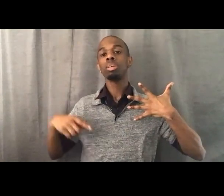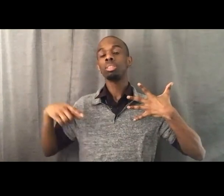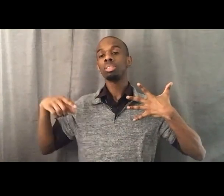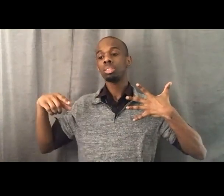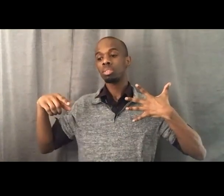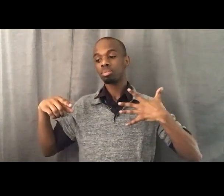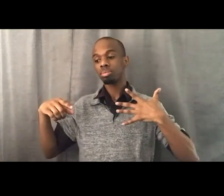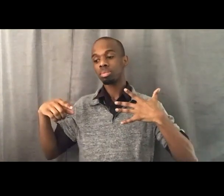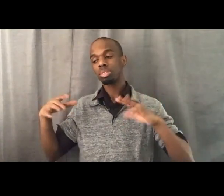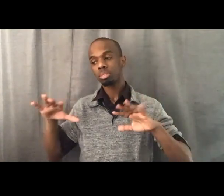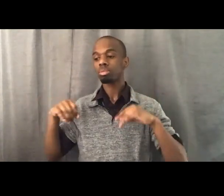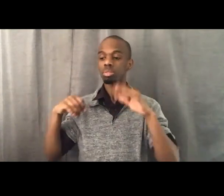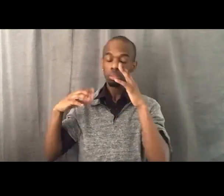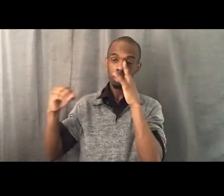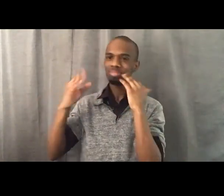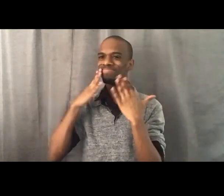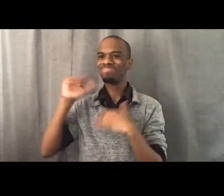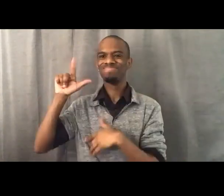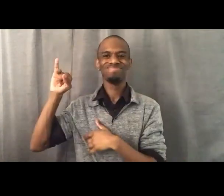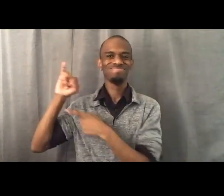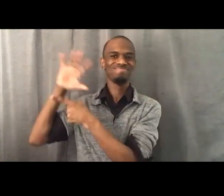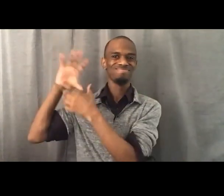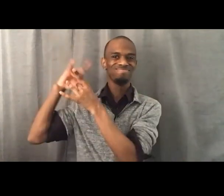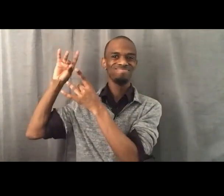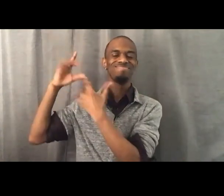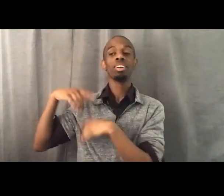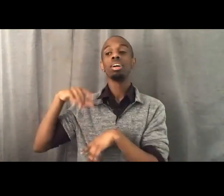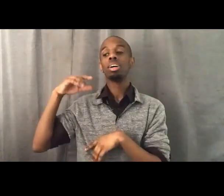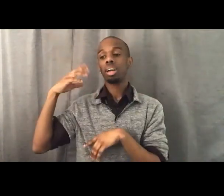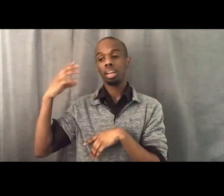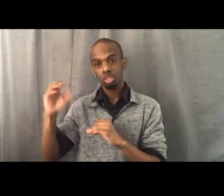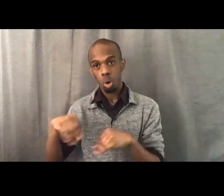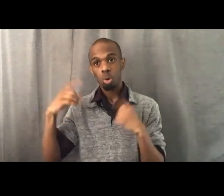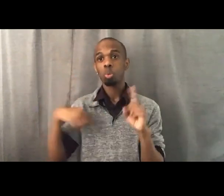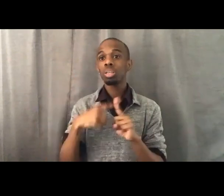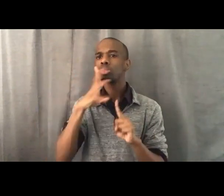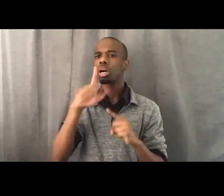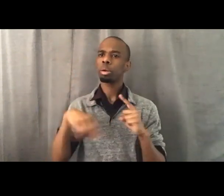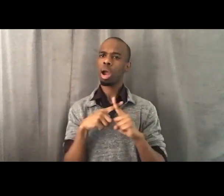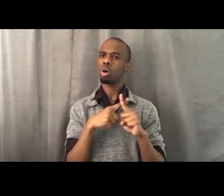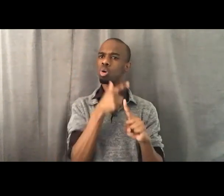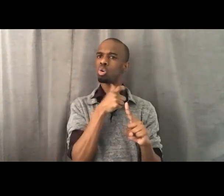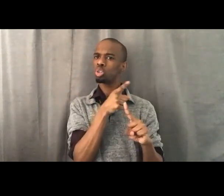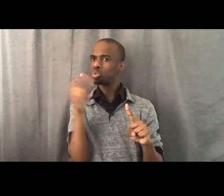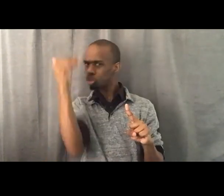And when you talk about connections, they asked about some of the challenges that I've faced.